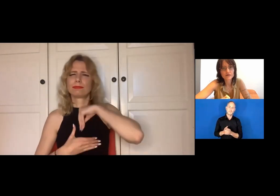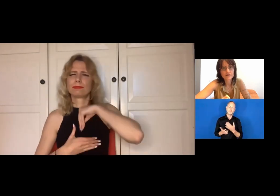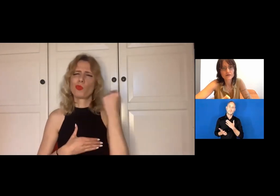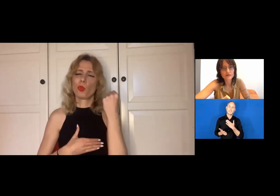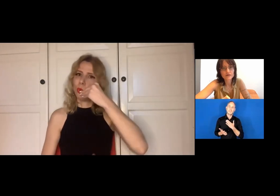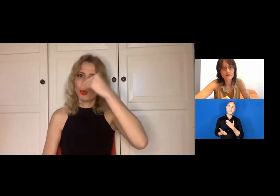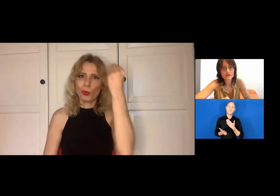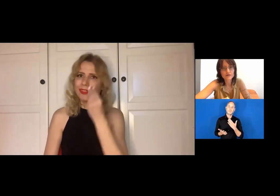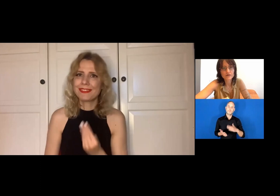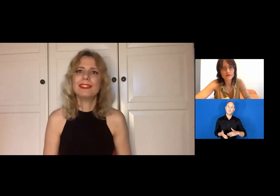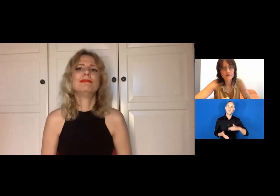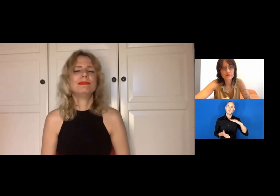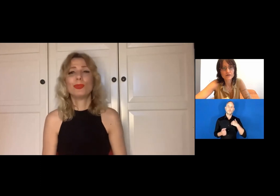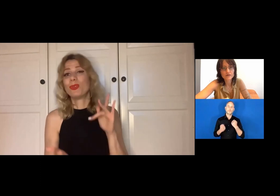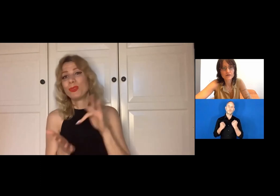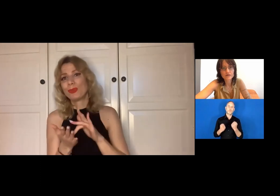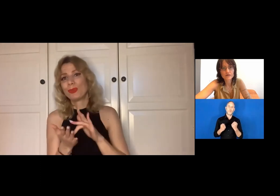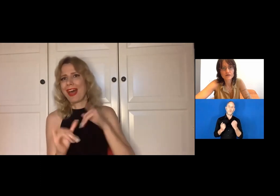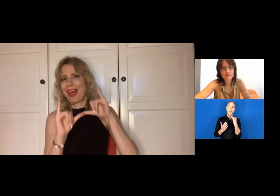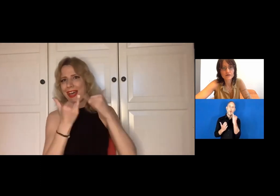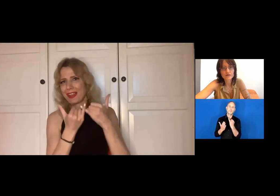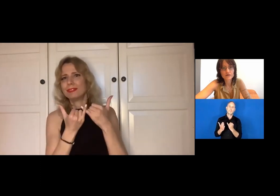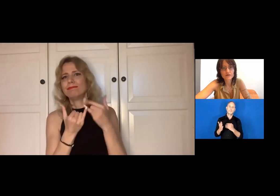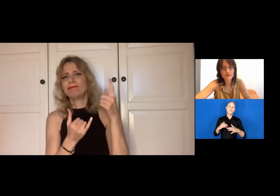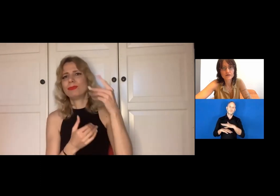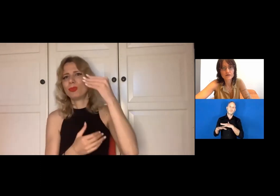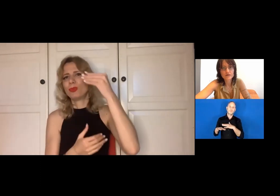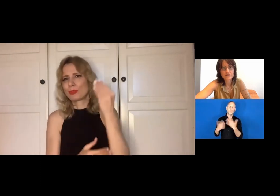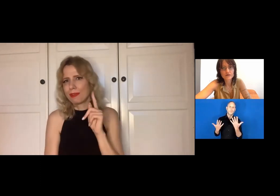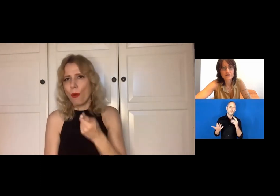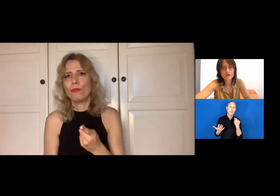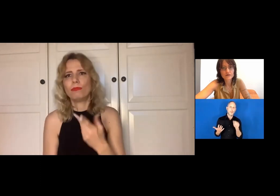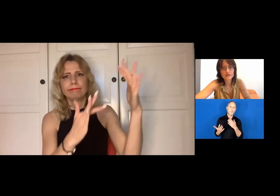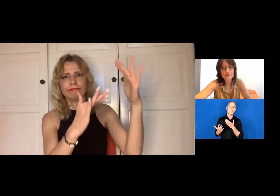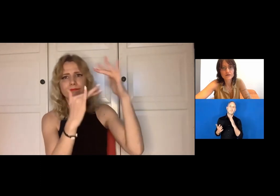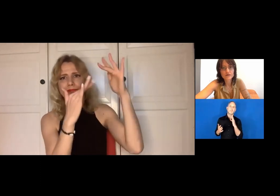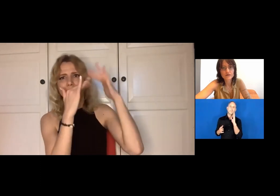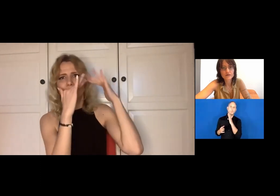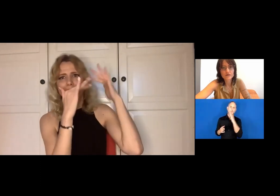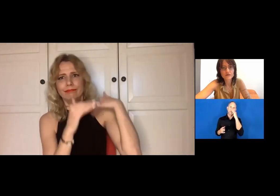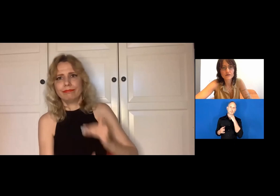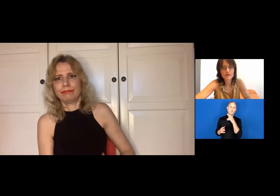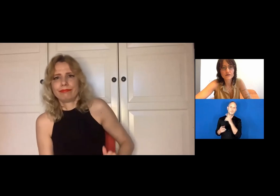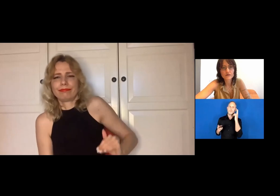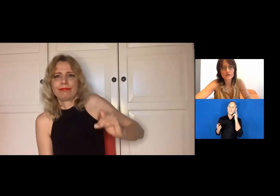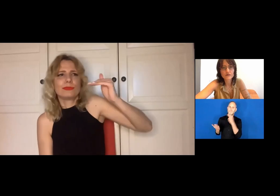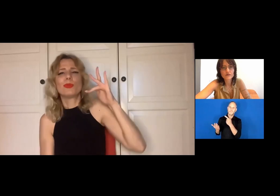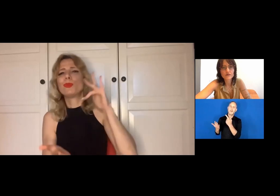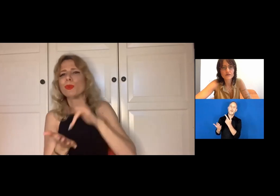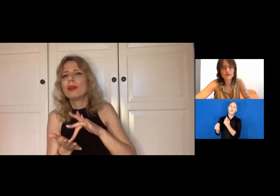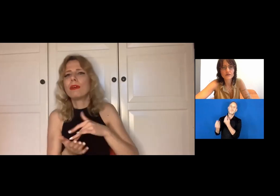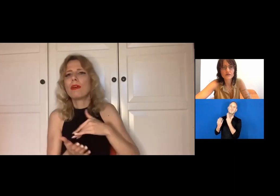I do come from a very artistic family because my parents were artists as well. They had a very great influence on me